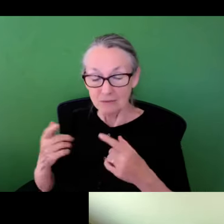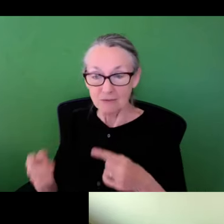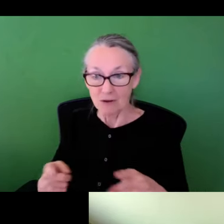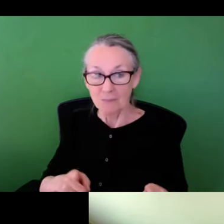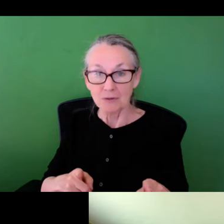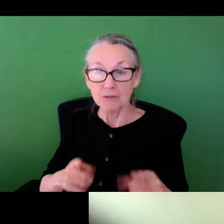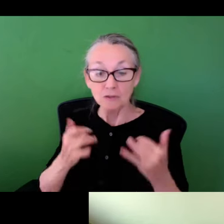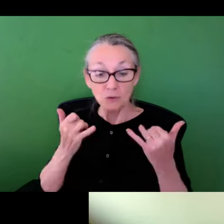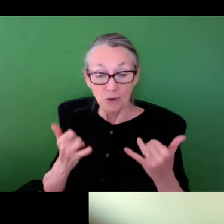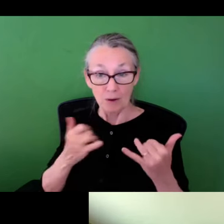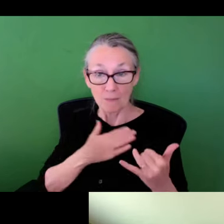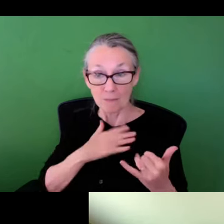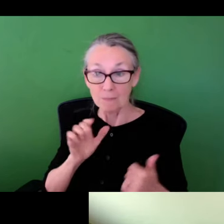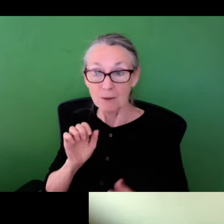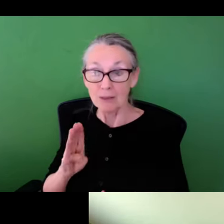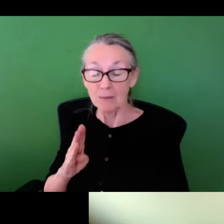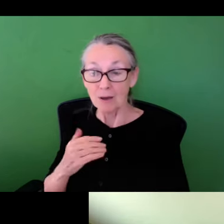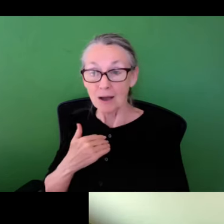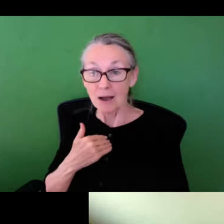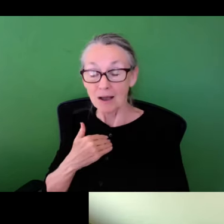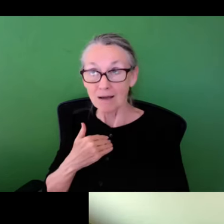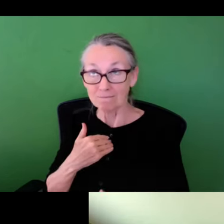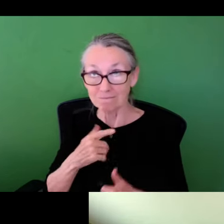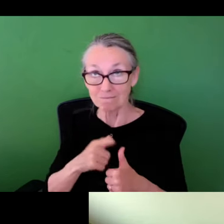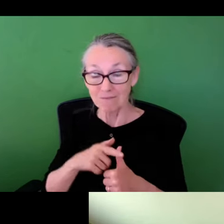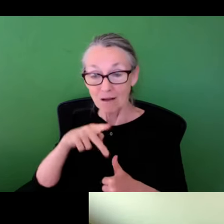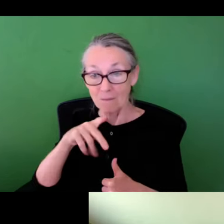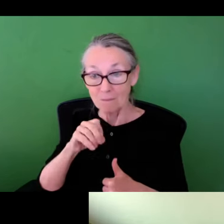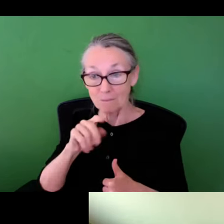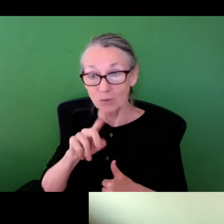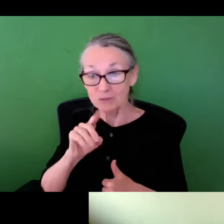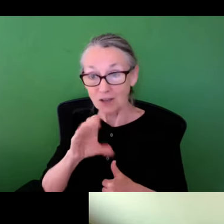so right now in a laboratory, we have -- I have